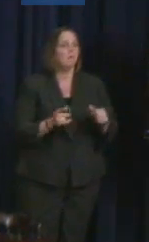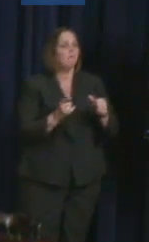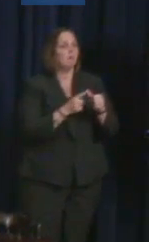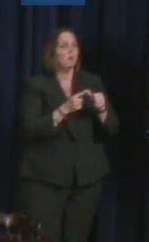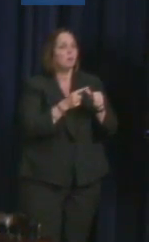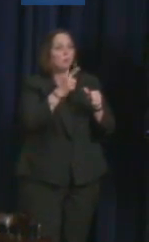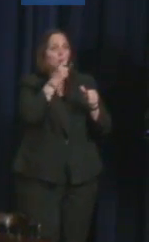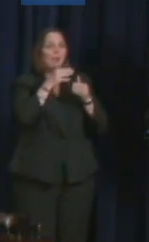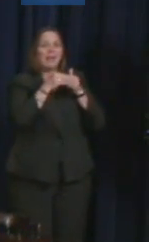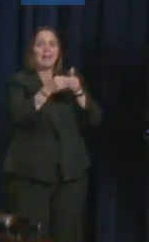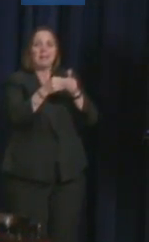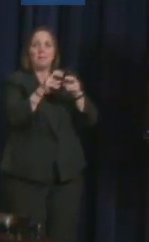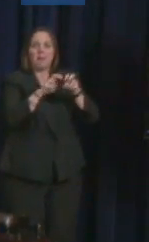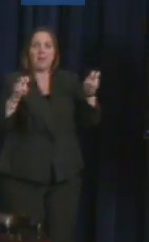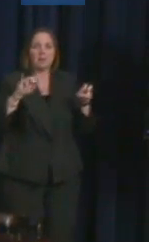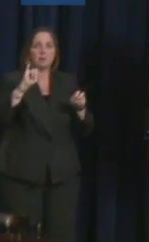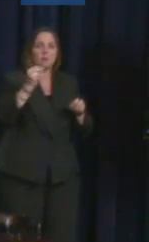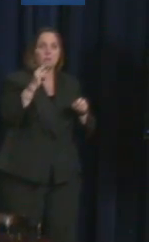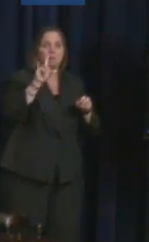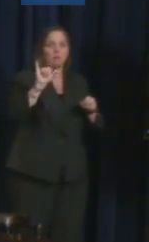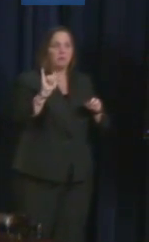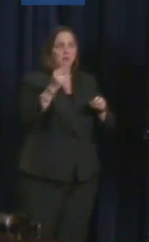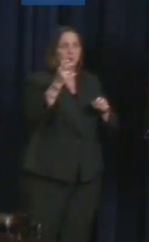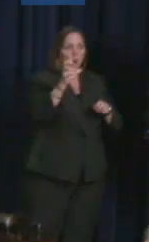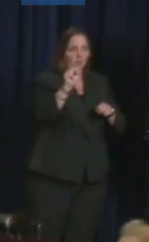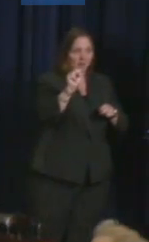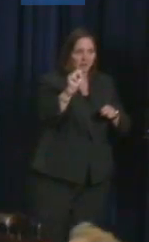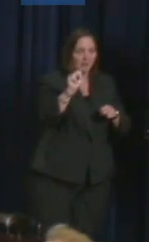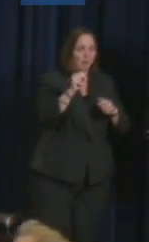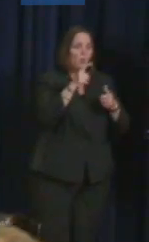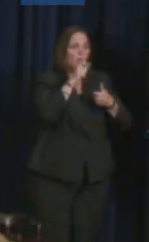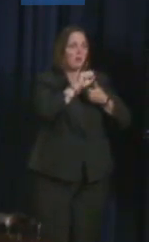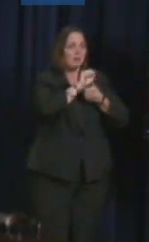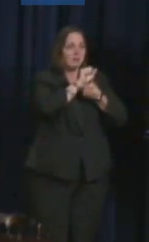and will feature Sandy Ho, Dilshad Ali, Dior Vargas,